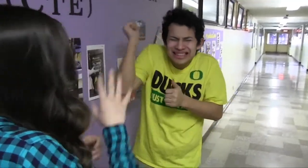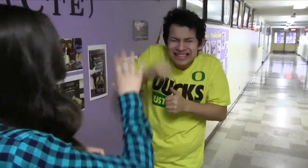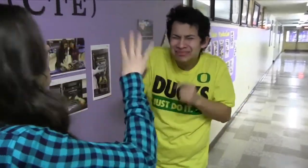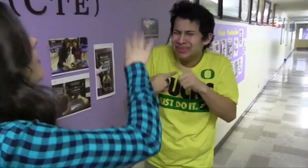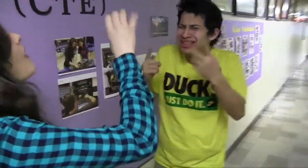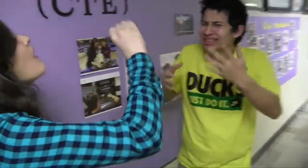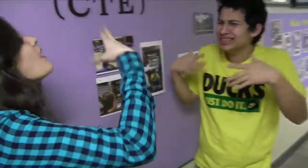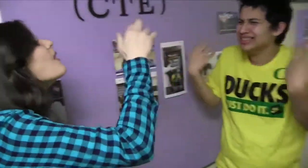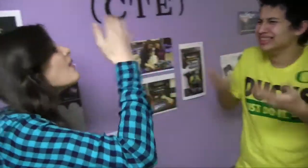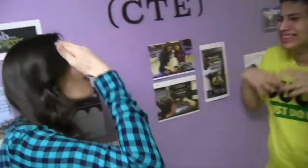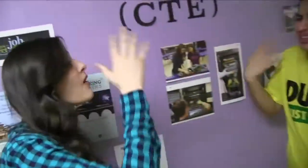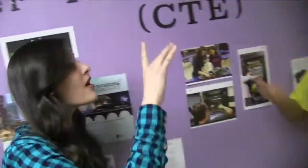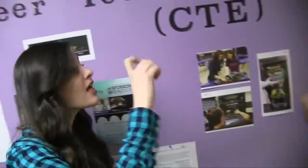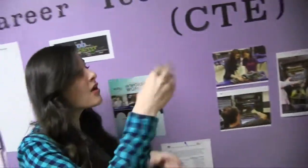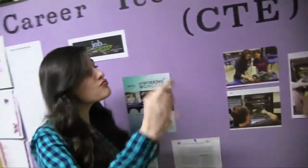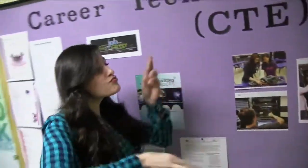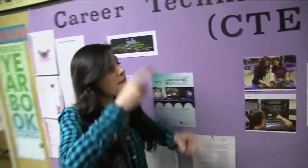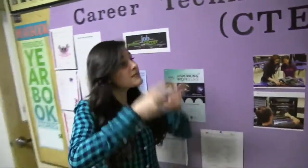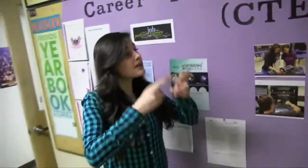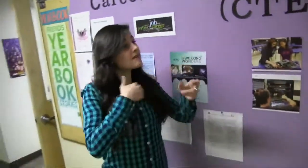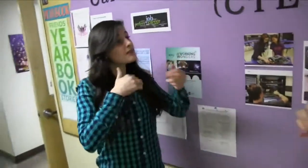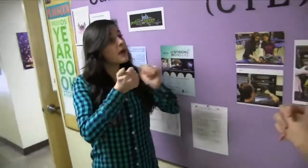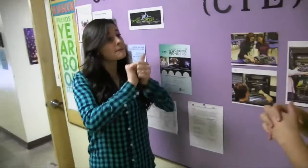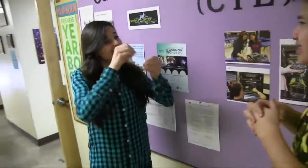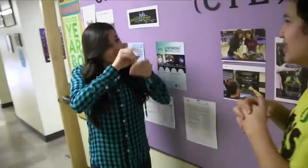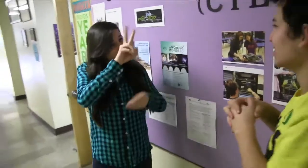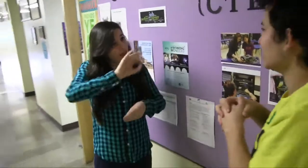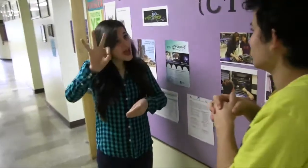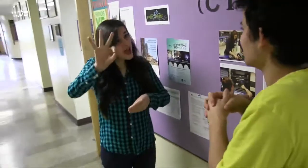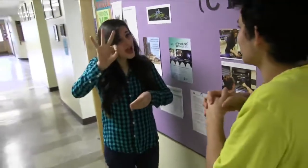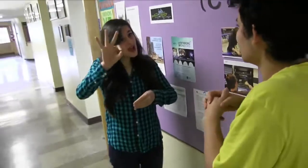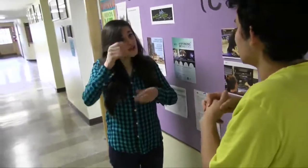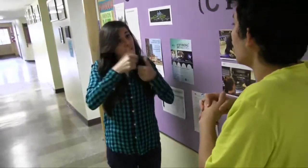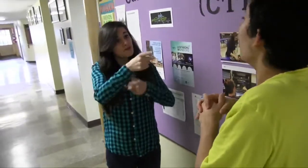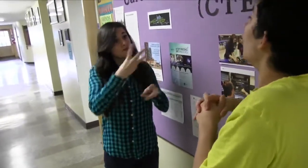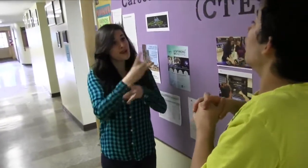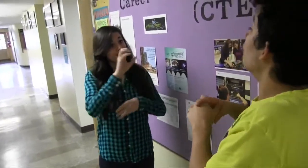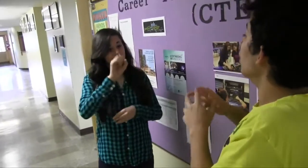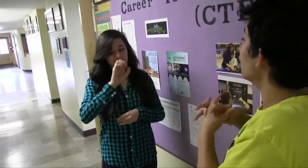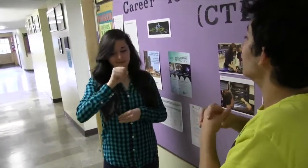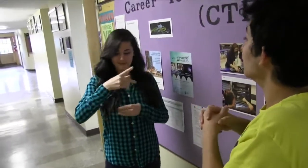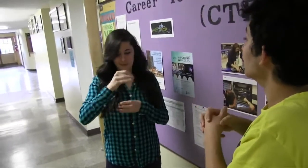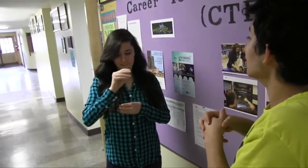Oh, you mean the Lego robots from 2009?